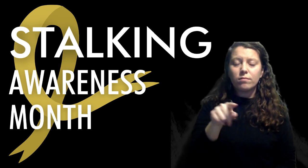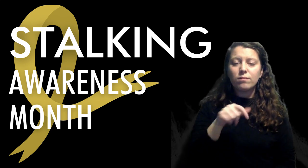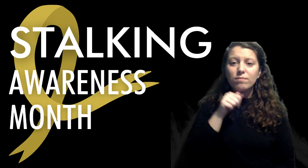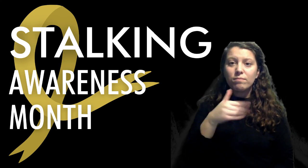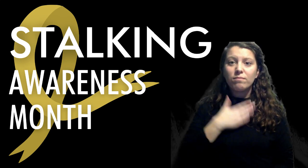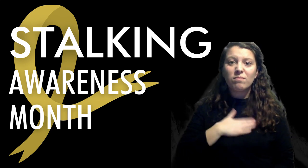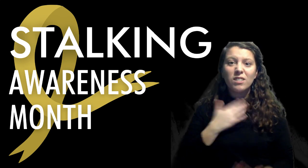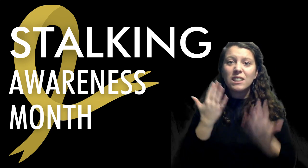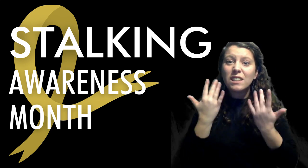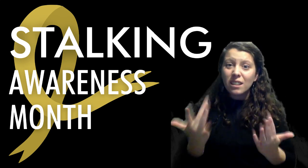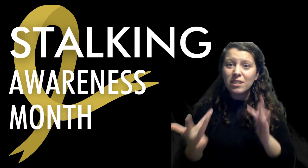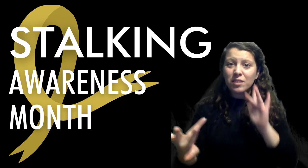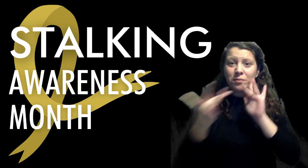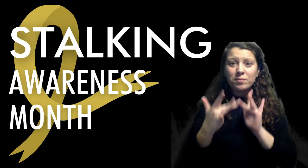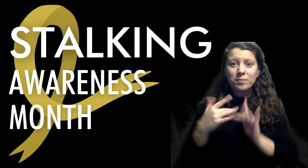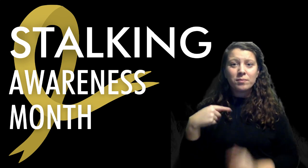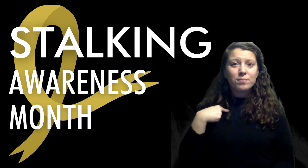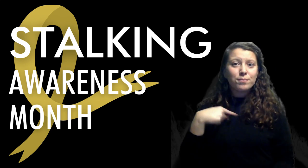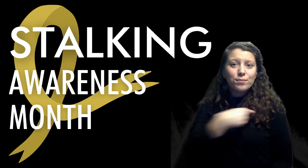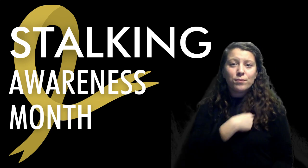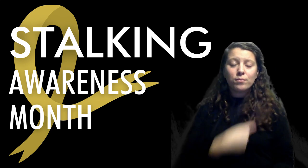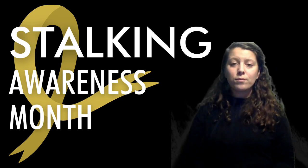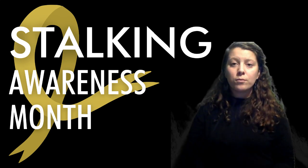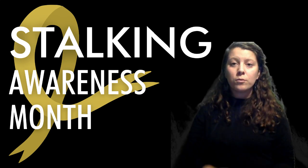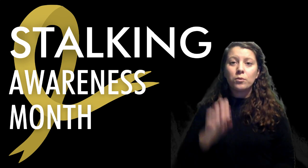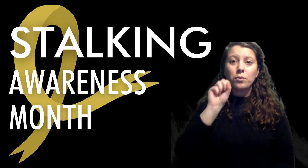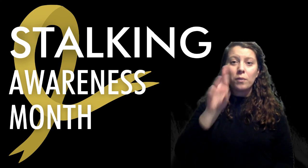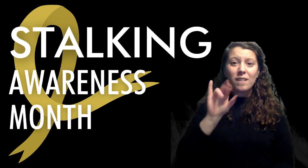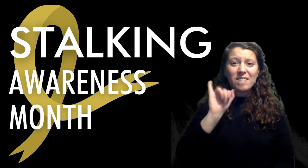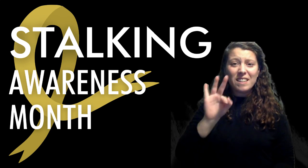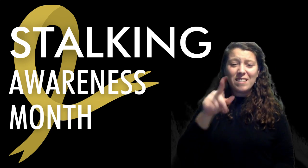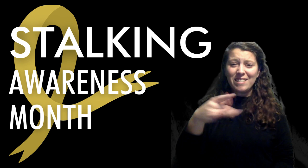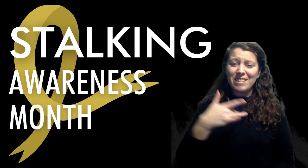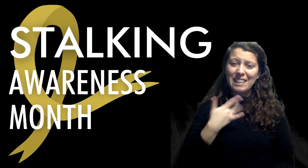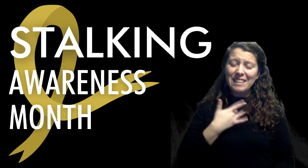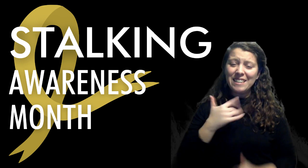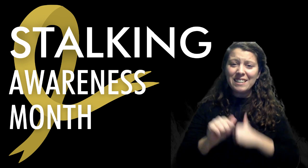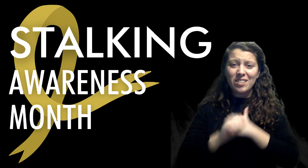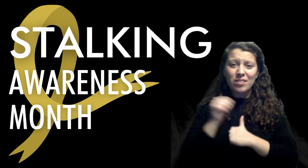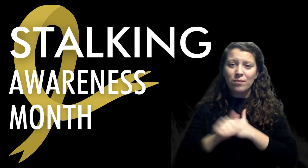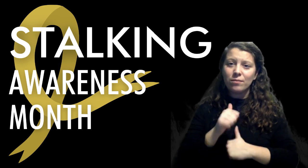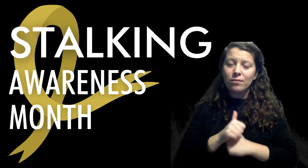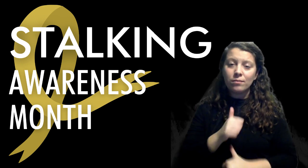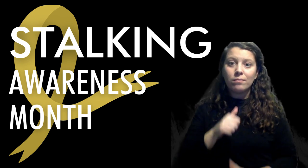that someone stalks you. And if you need immediate help, please call 911 if you feel in danger.